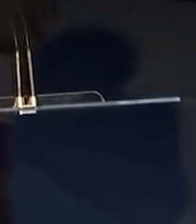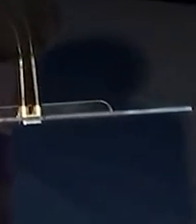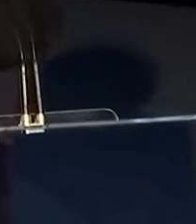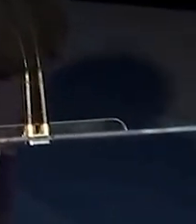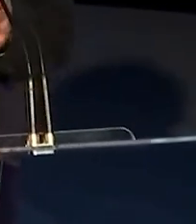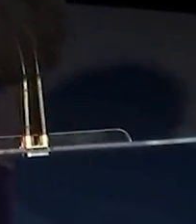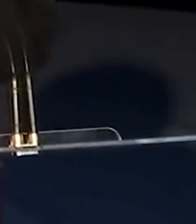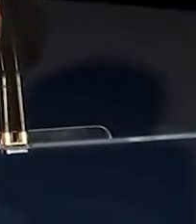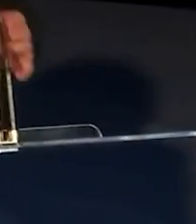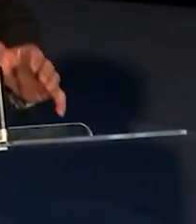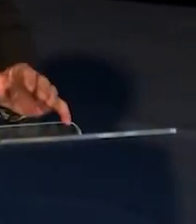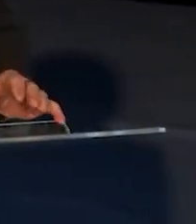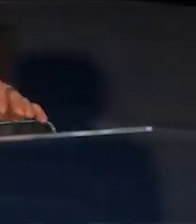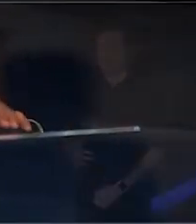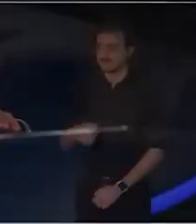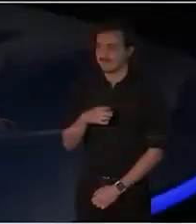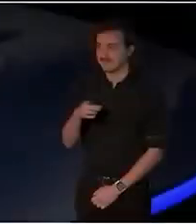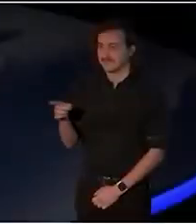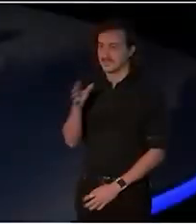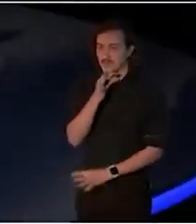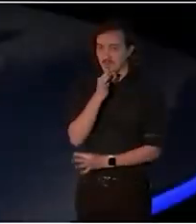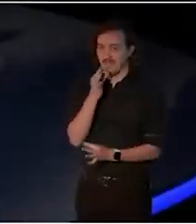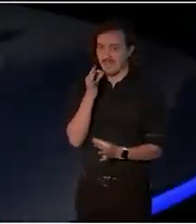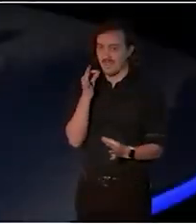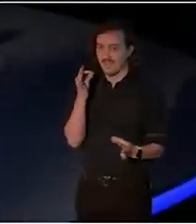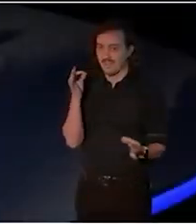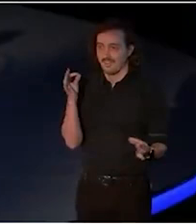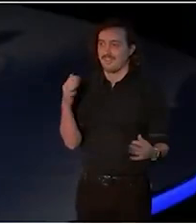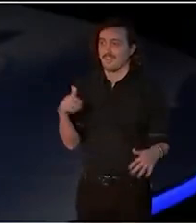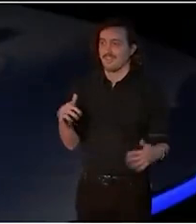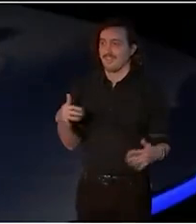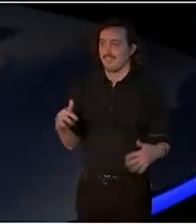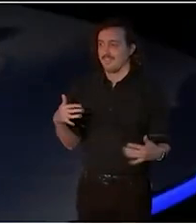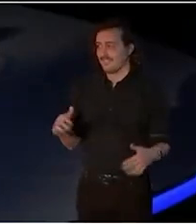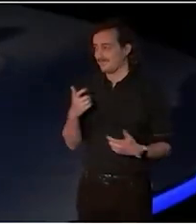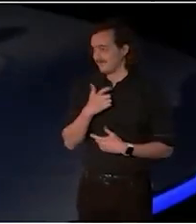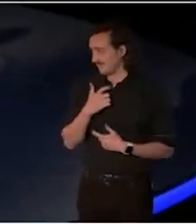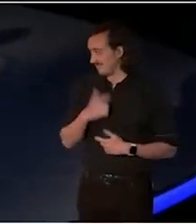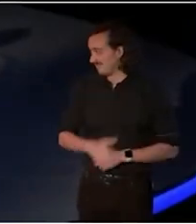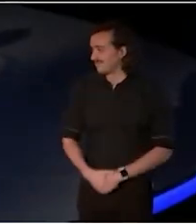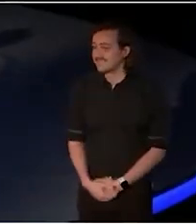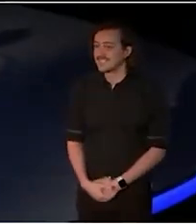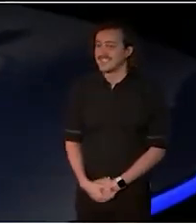Jesus. You'se quite a bloody mob here. AUDIENCE: Good morning.